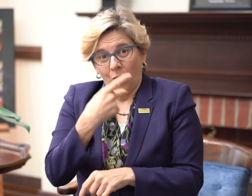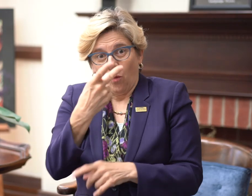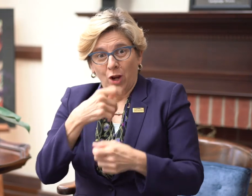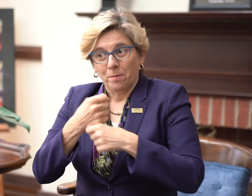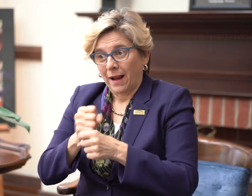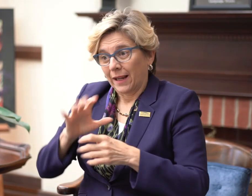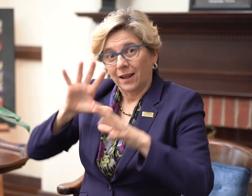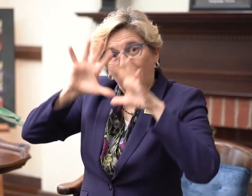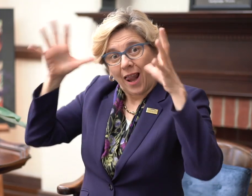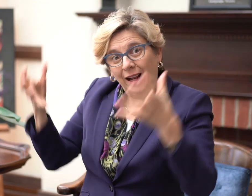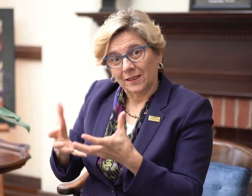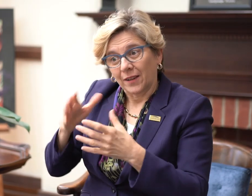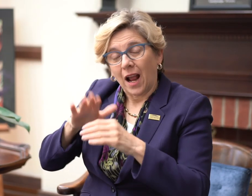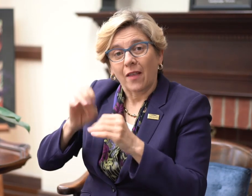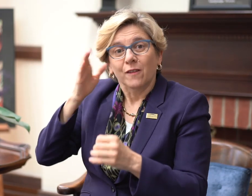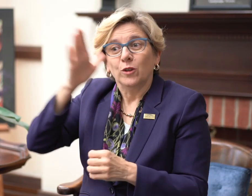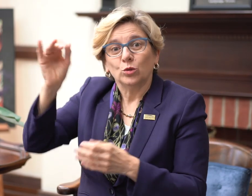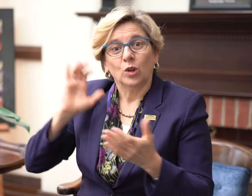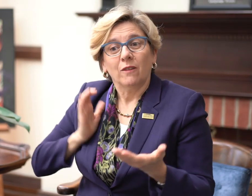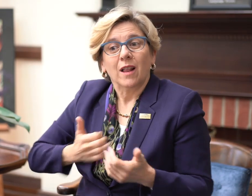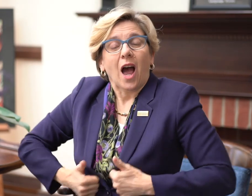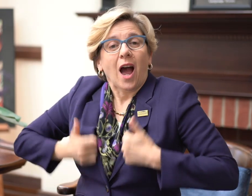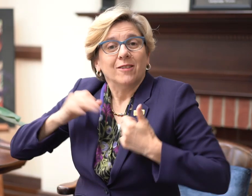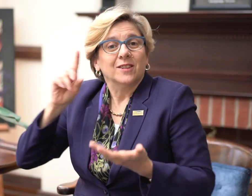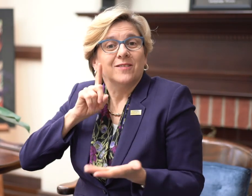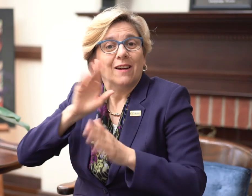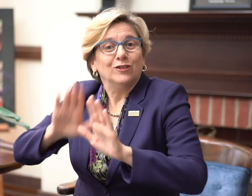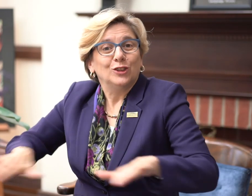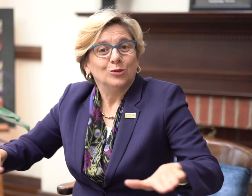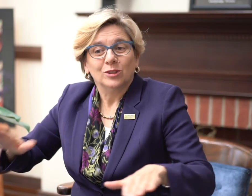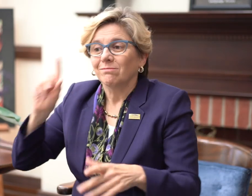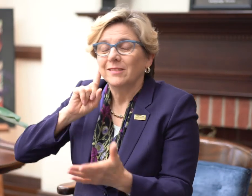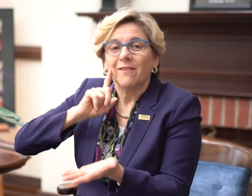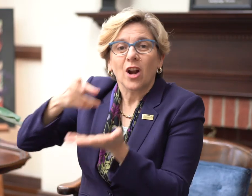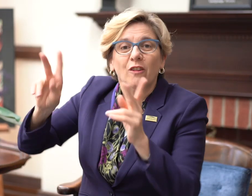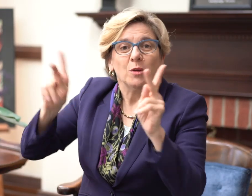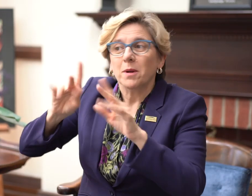making collectively on the future lives of deaf children and indeed on deaf and